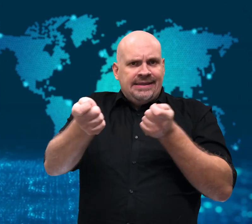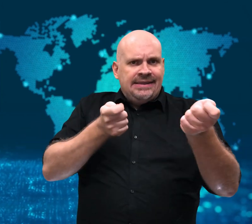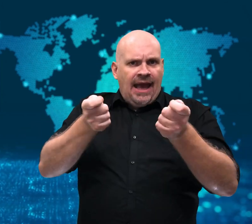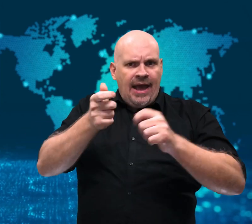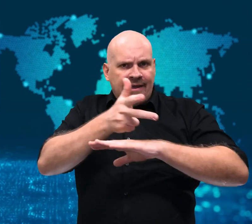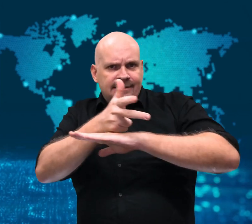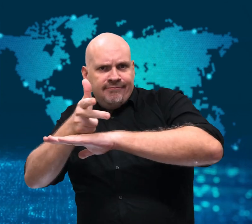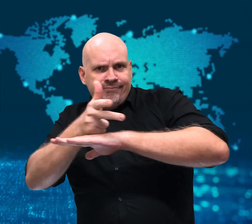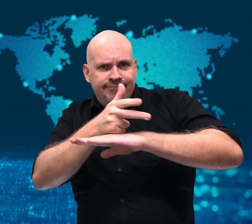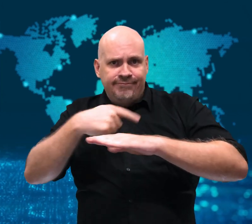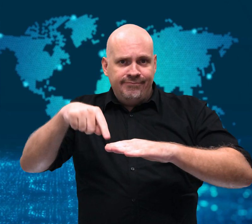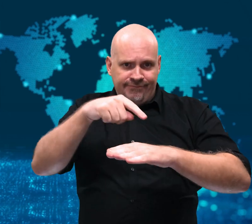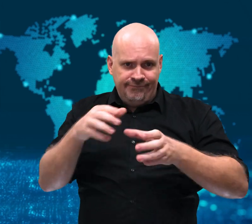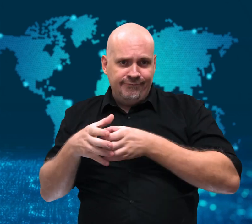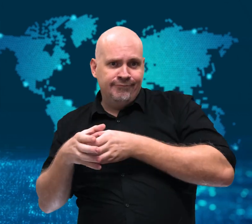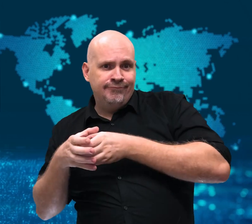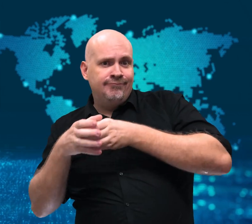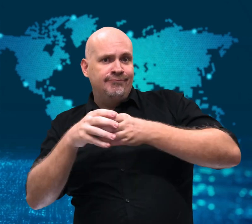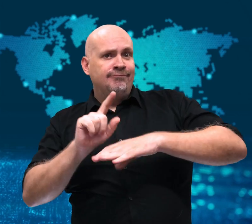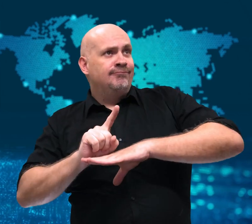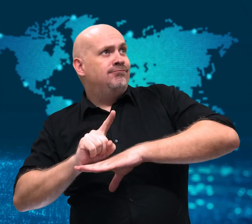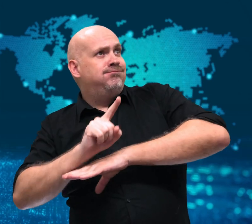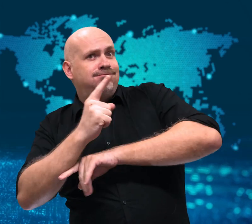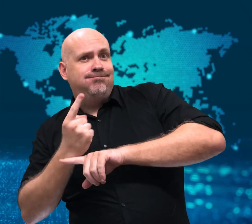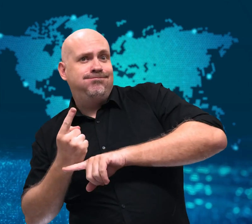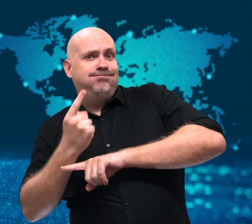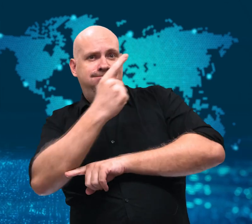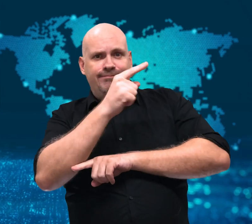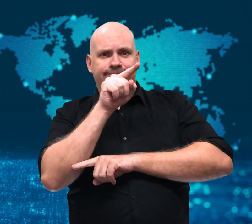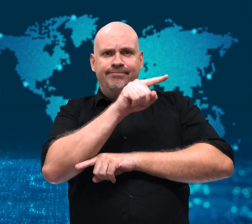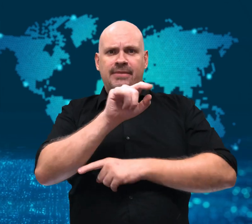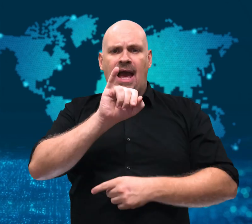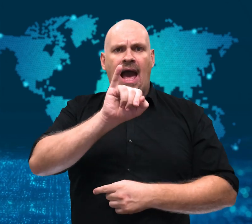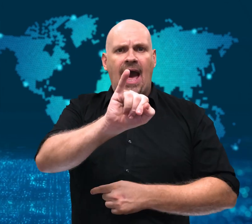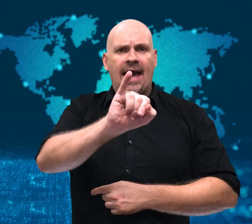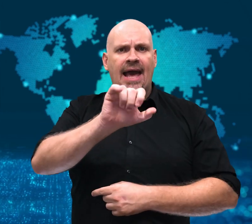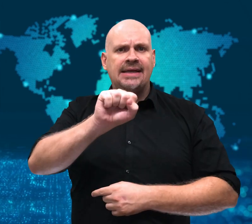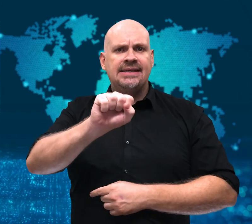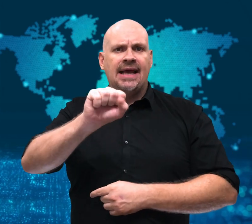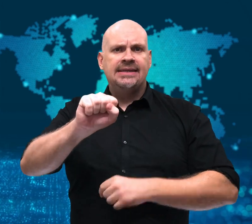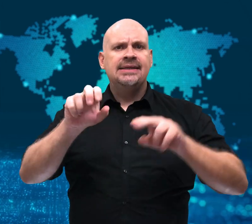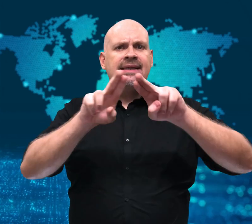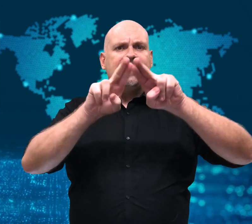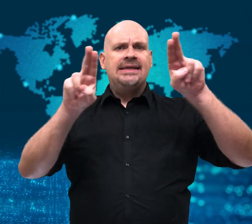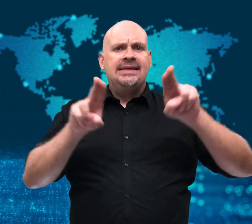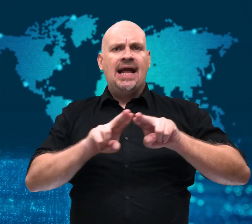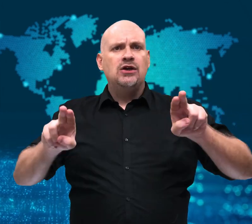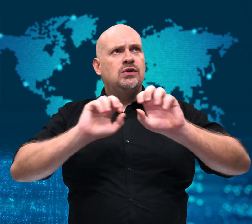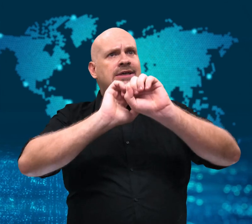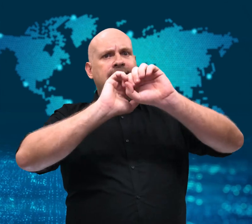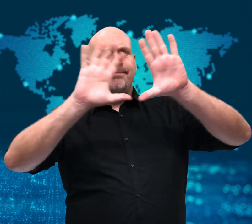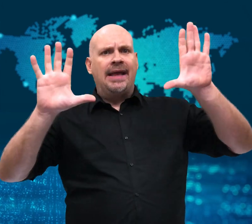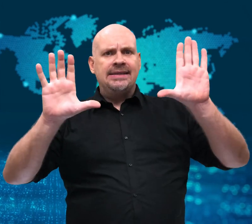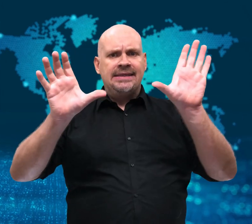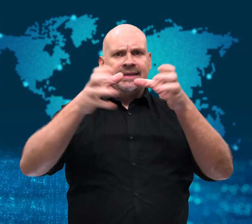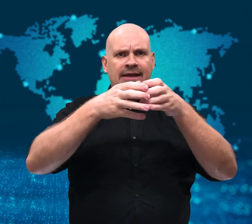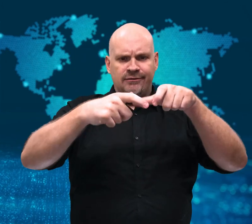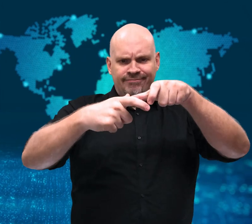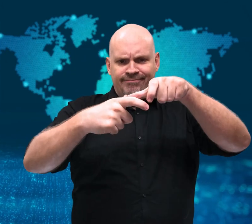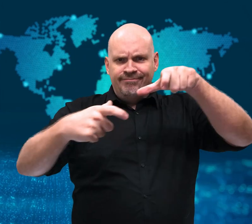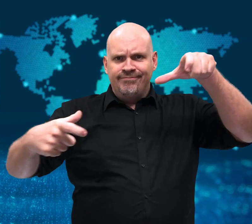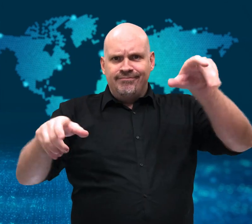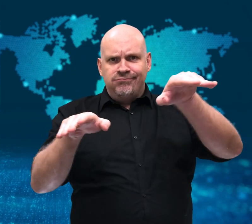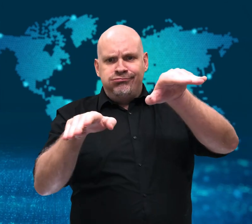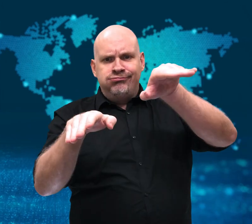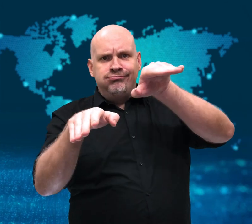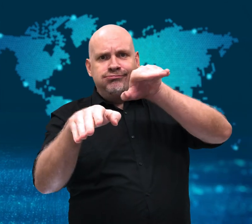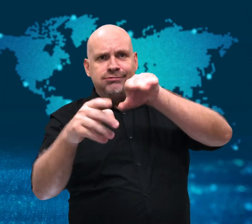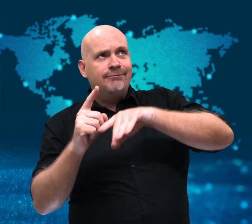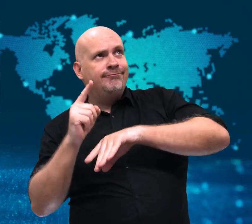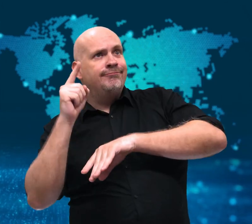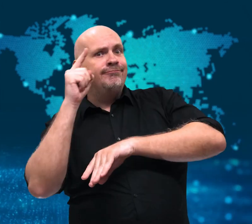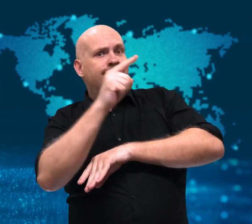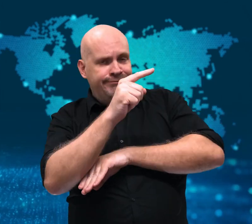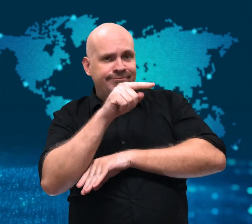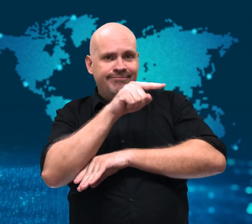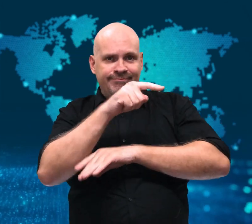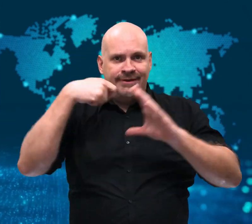International Space Station (ISS) with Russian cosmonaut Anton Shkaplerov.